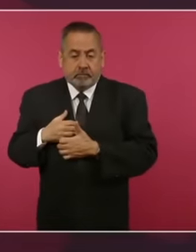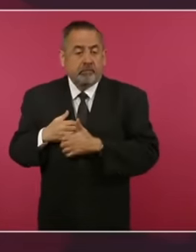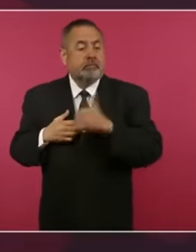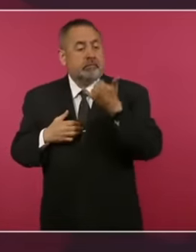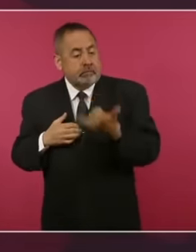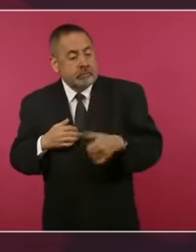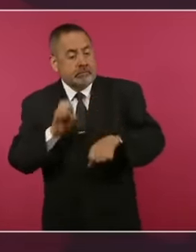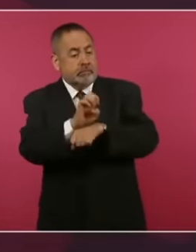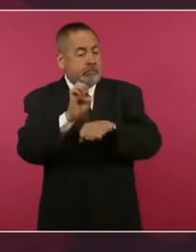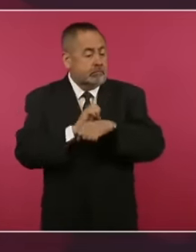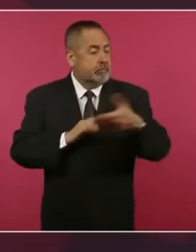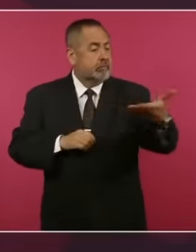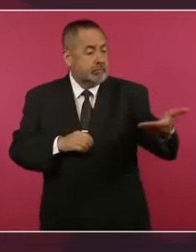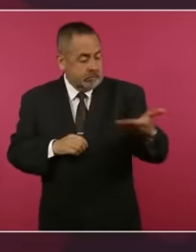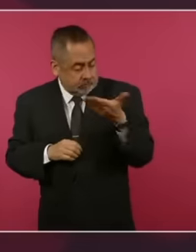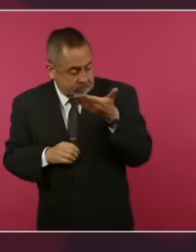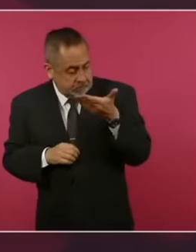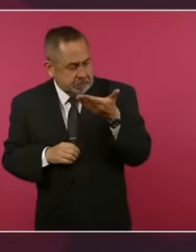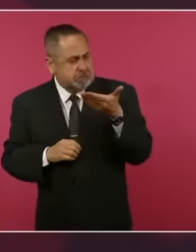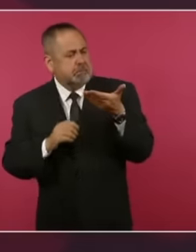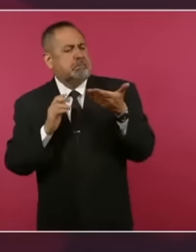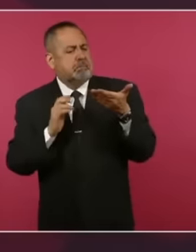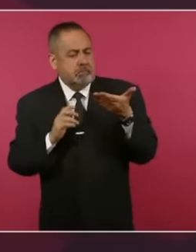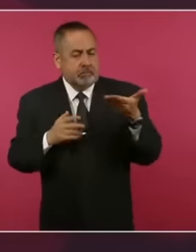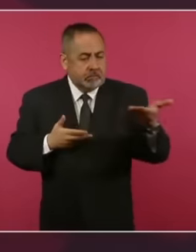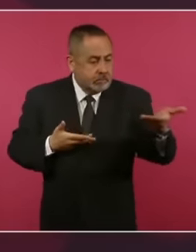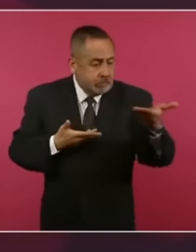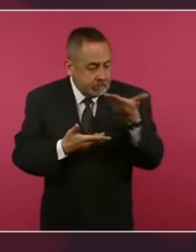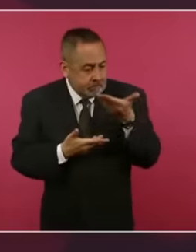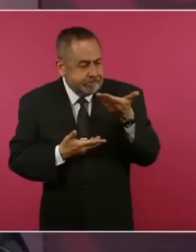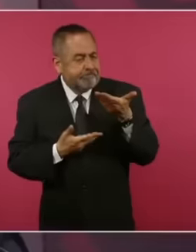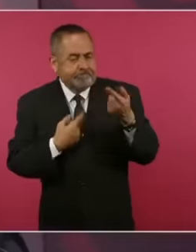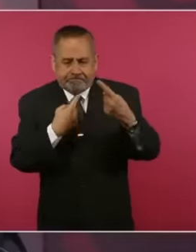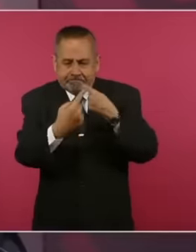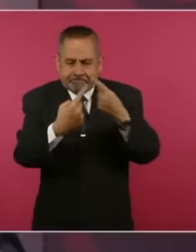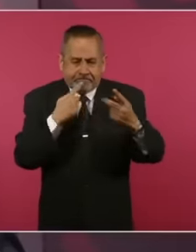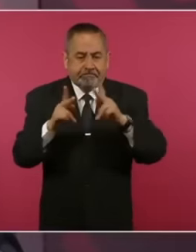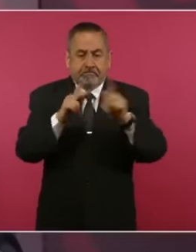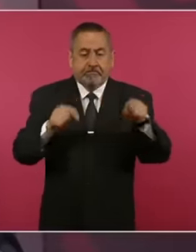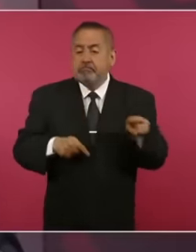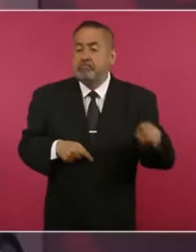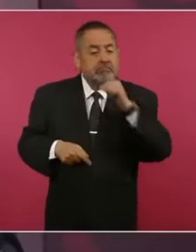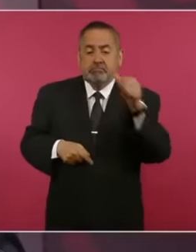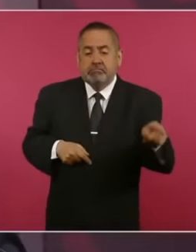and in that negotiation, that peaceful negotiation, that mechanism that Ecuador never resorted to, is